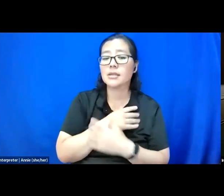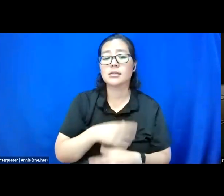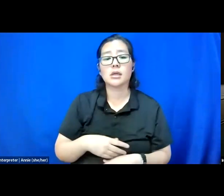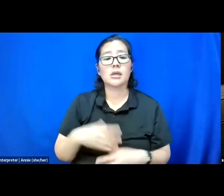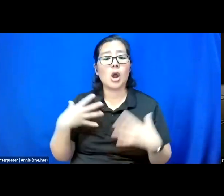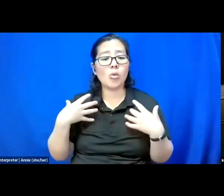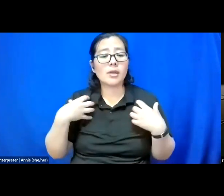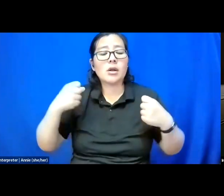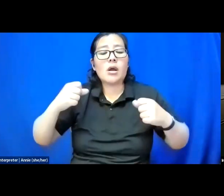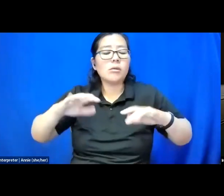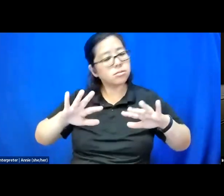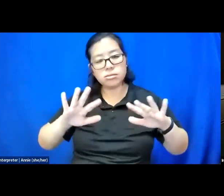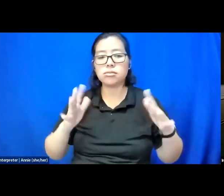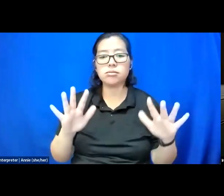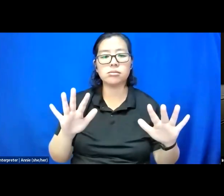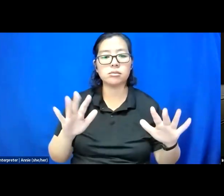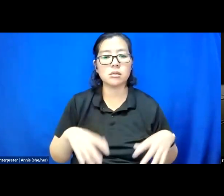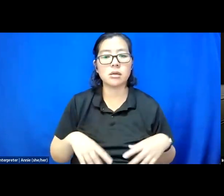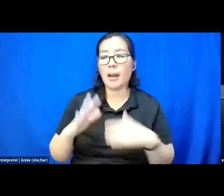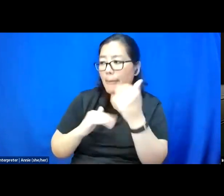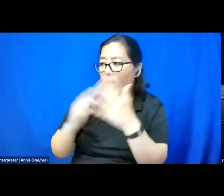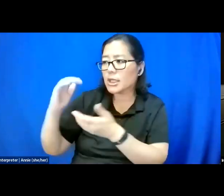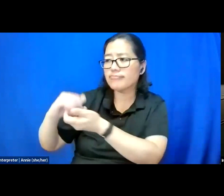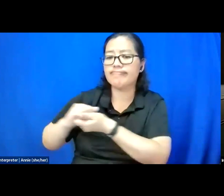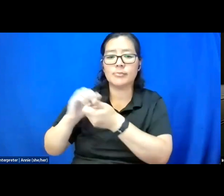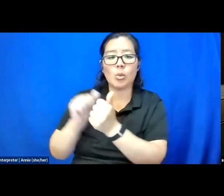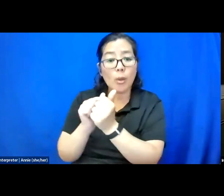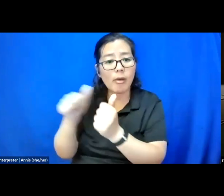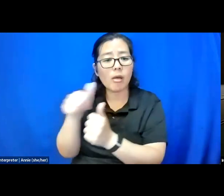Make sure you're building with other people and building joy with other people.